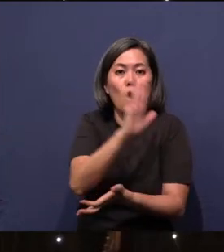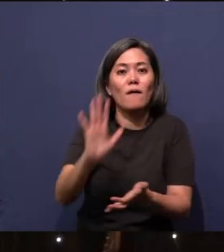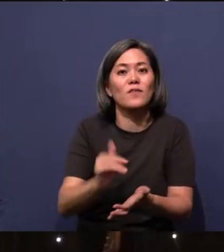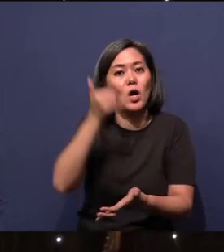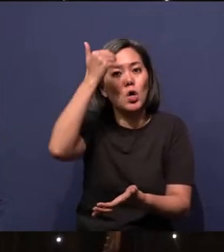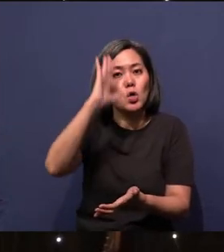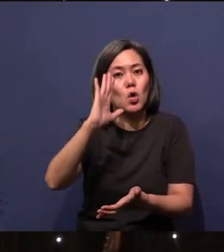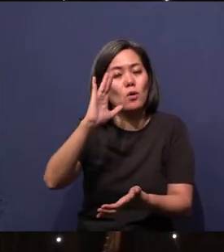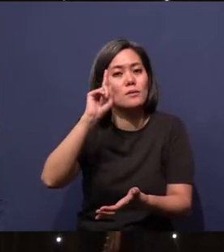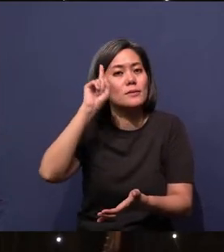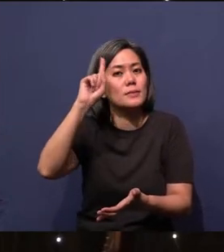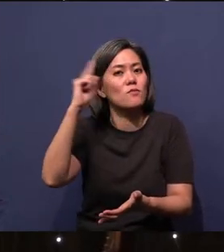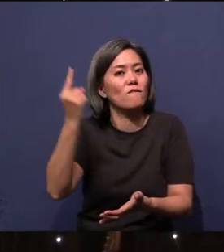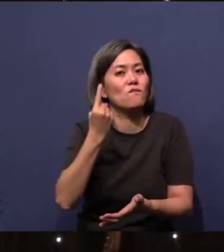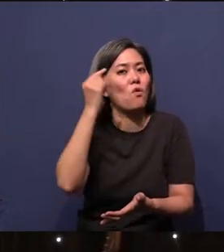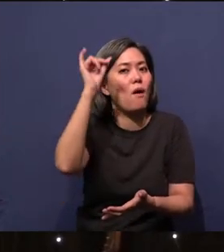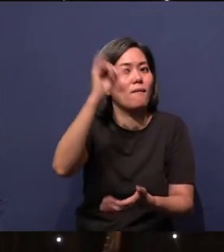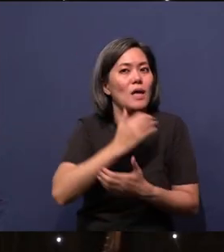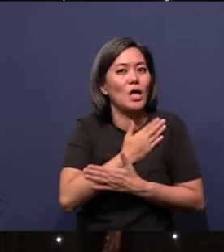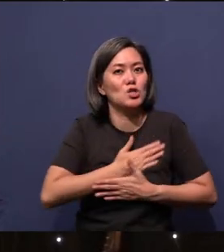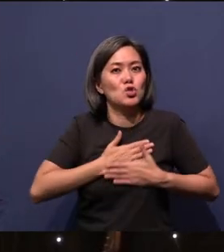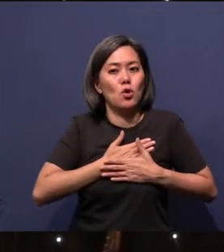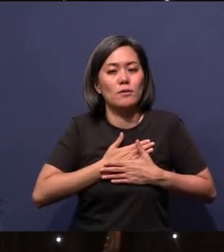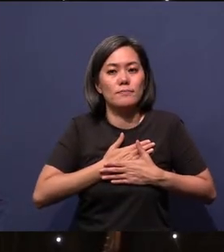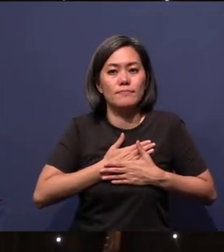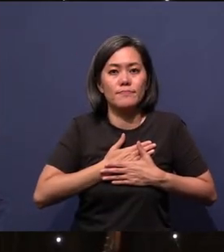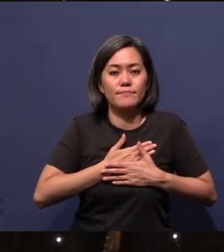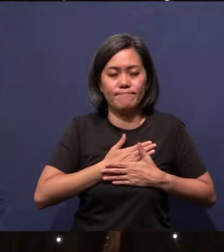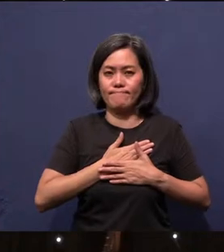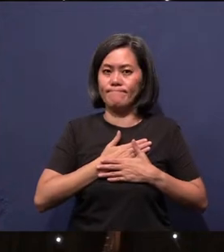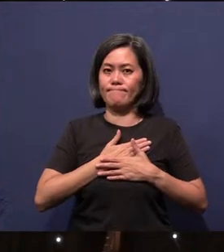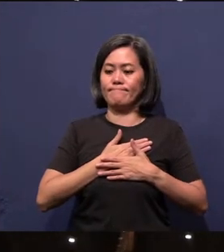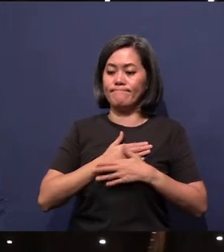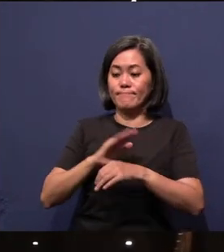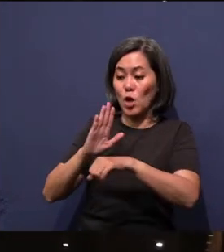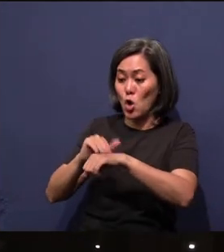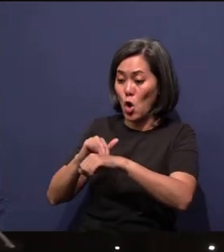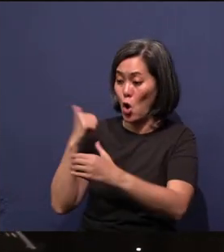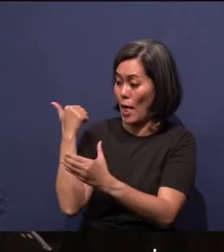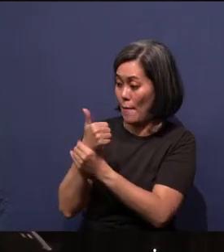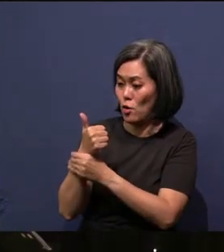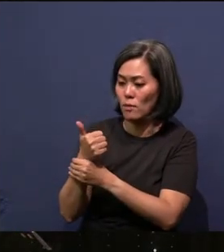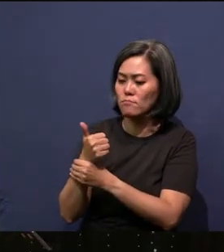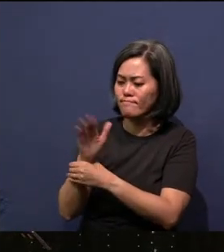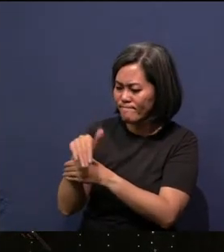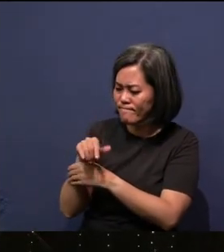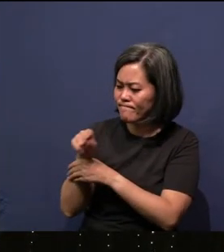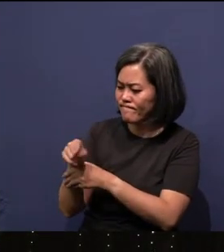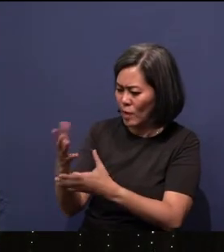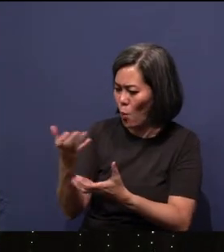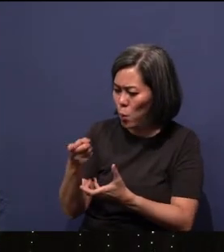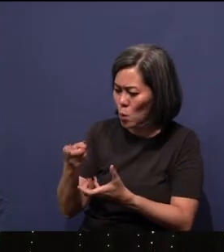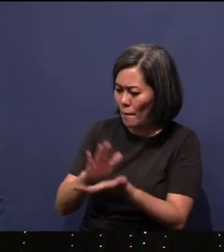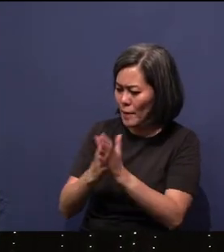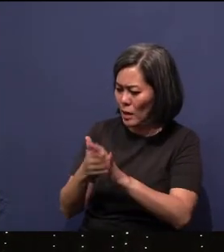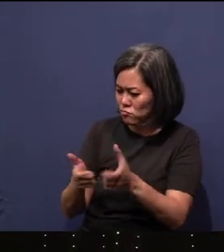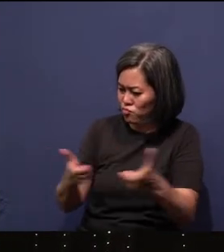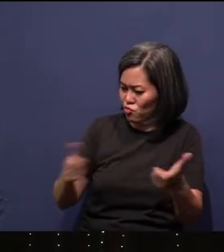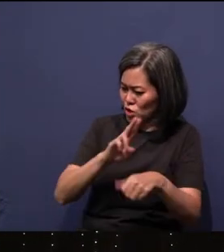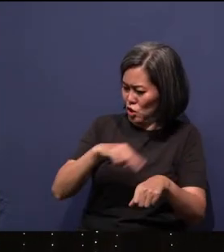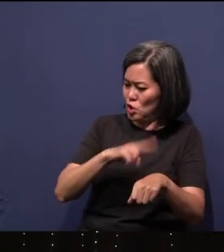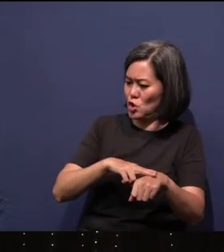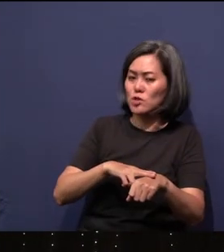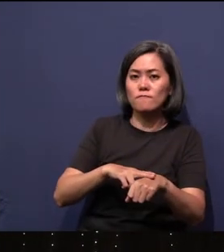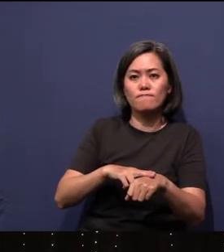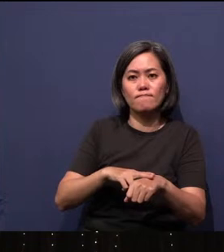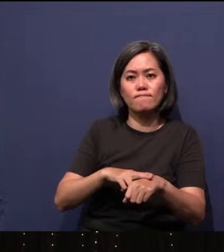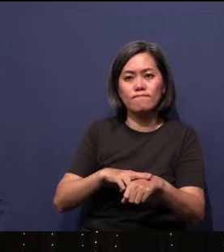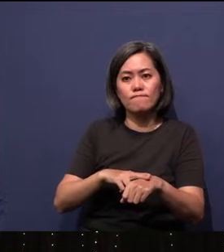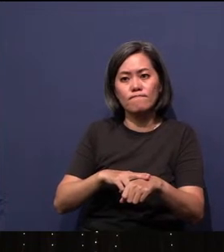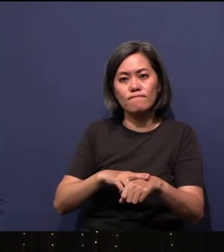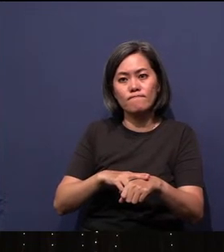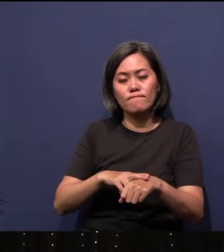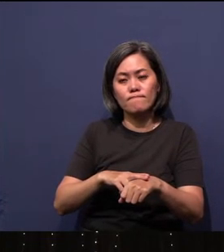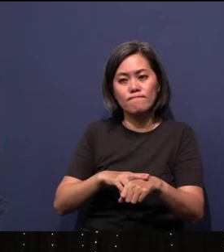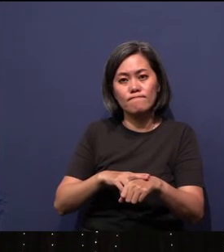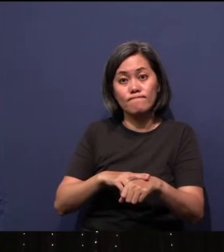For the call to Abraham: “Abraham, I call you to be a great nation.” God called it